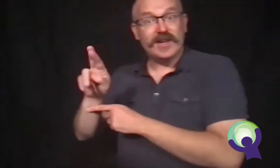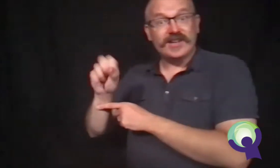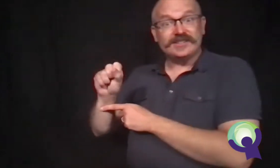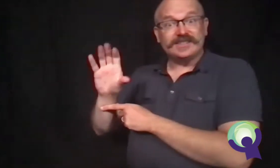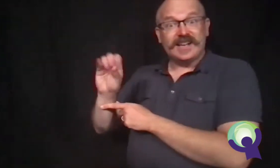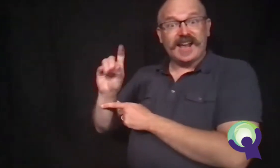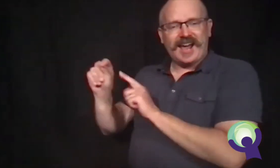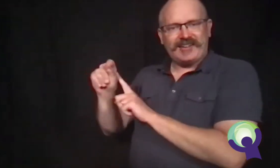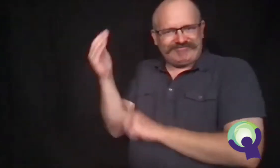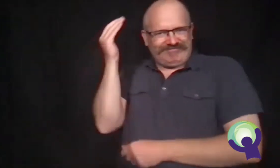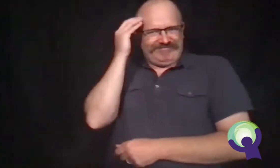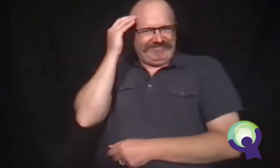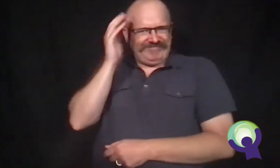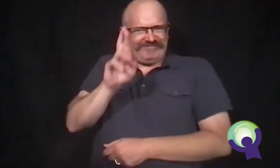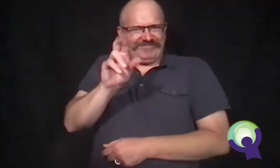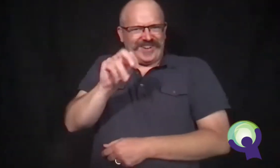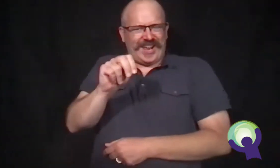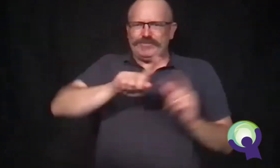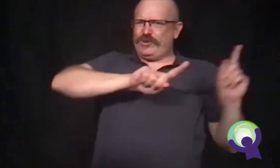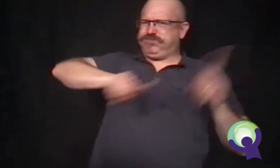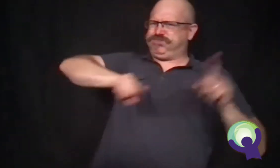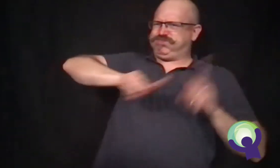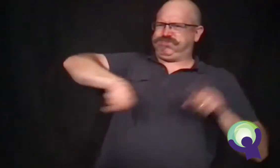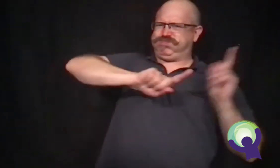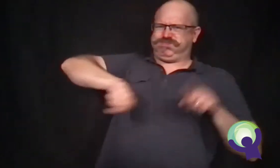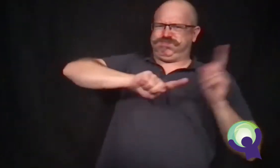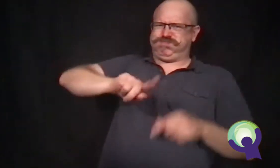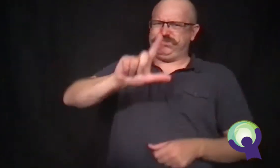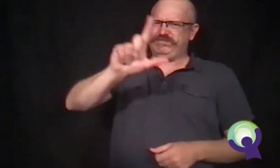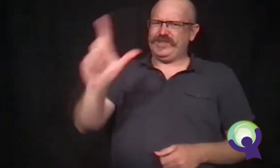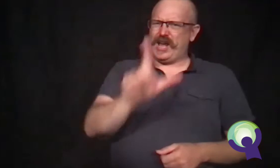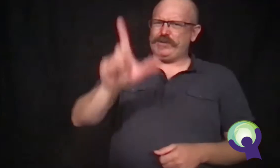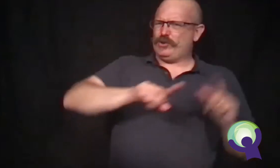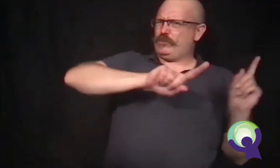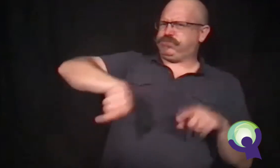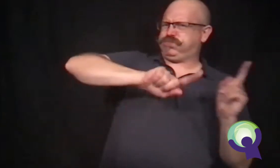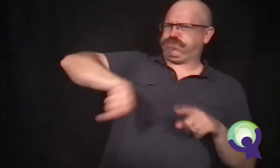Mrs. Scott was busy getting ready for all of the people who would be using the library today.